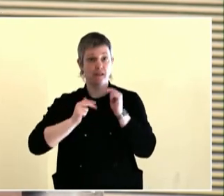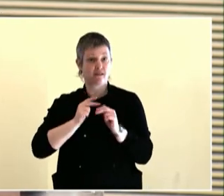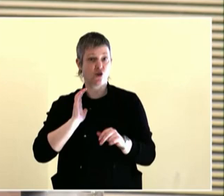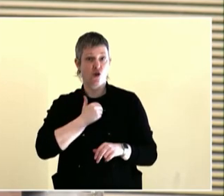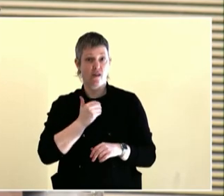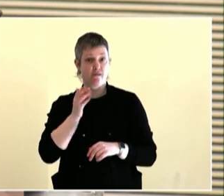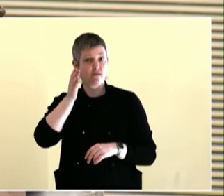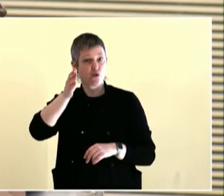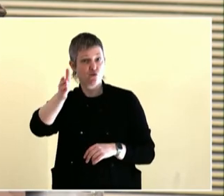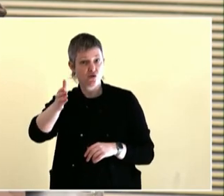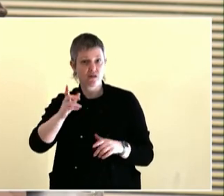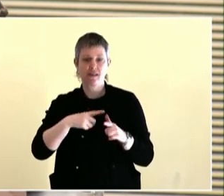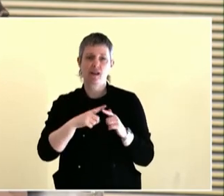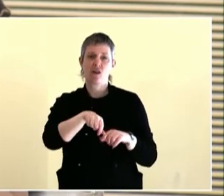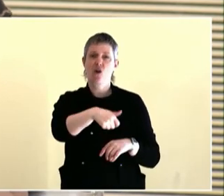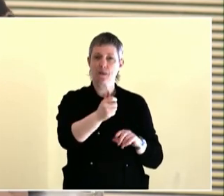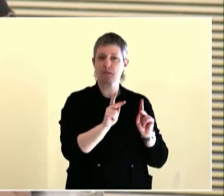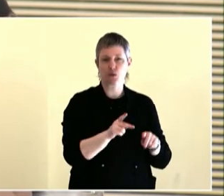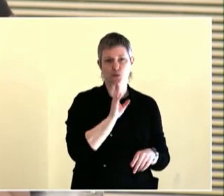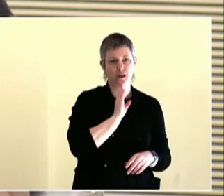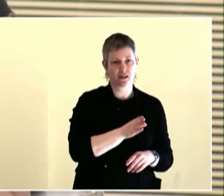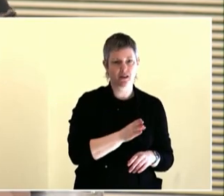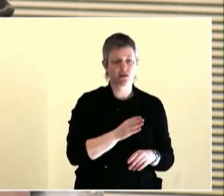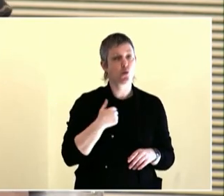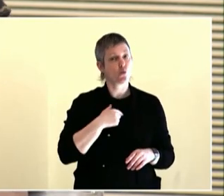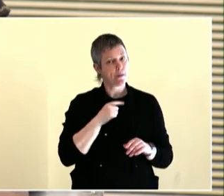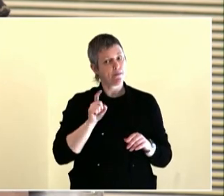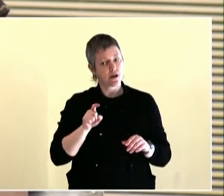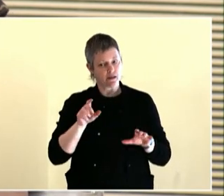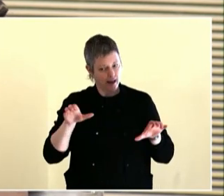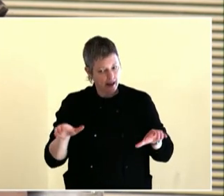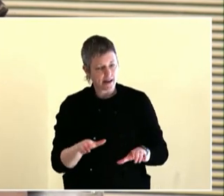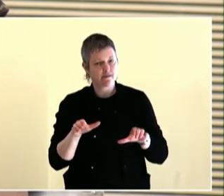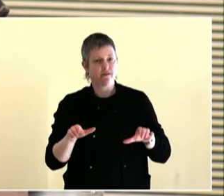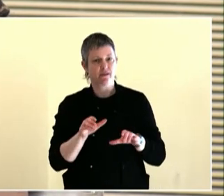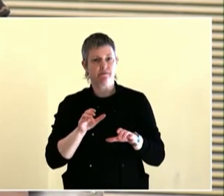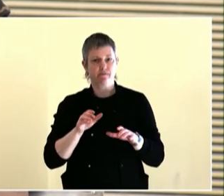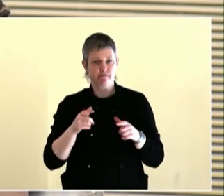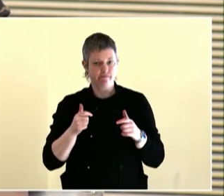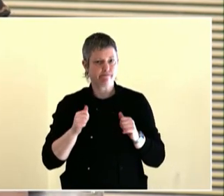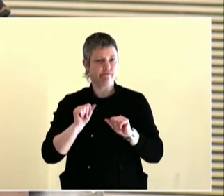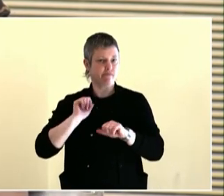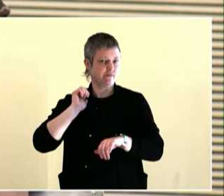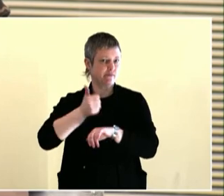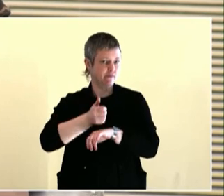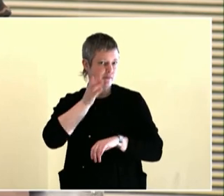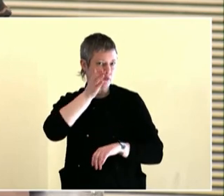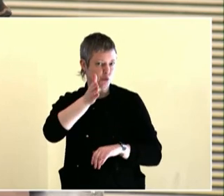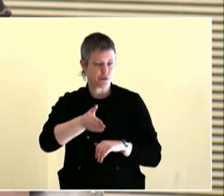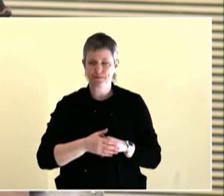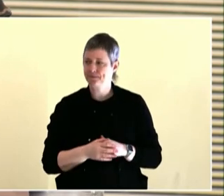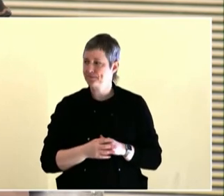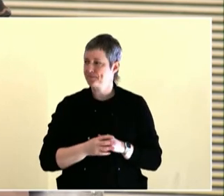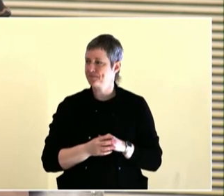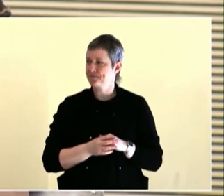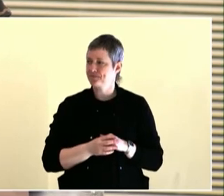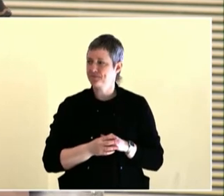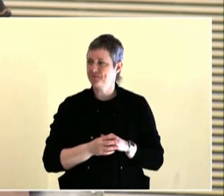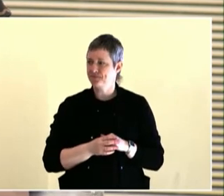and also really emphasizing your experience around importance of engaging stakeholders and